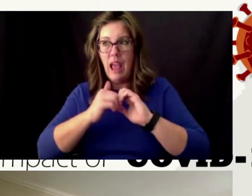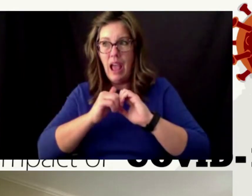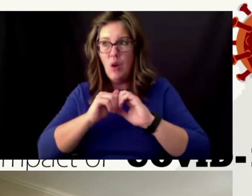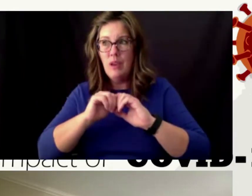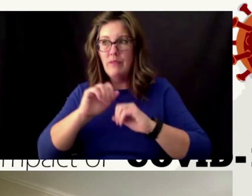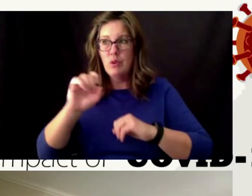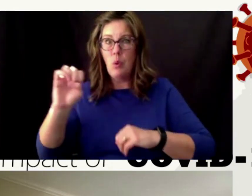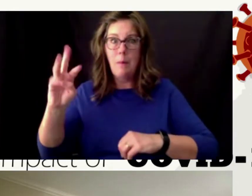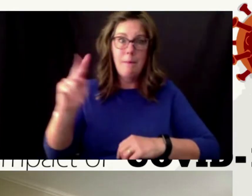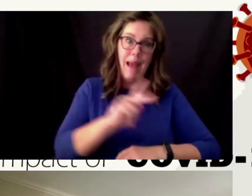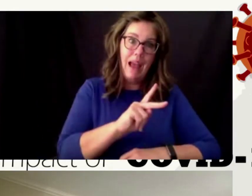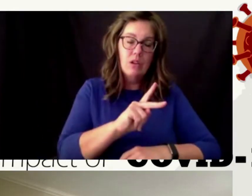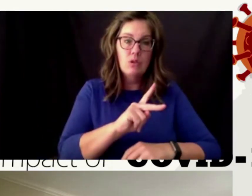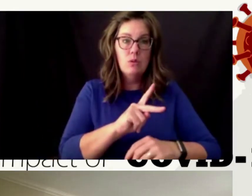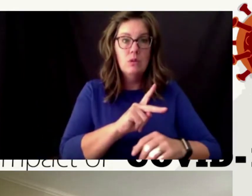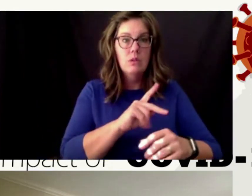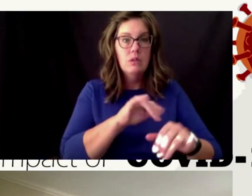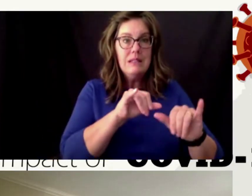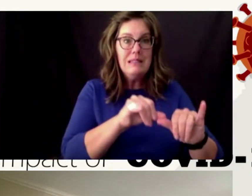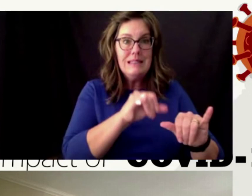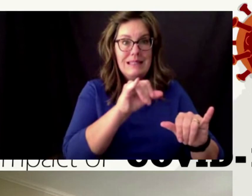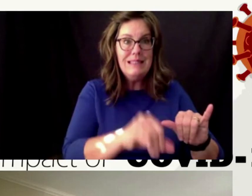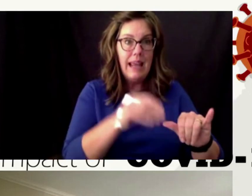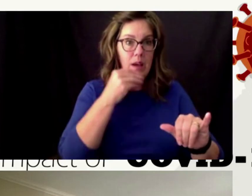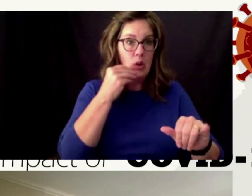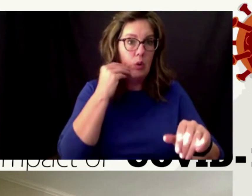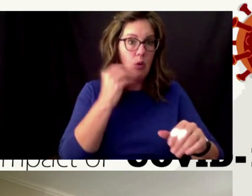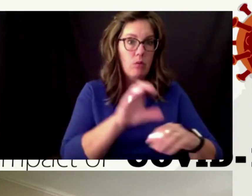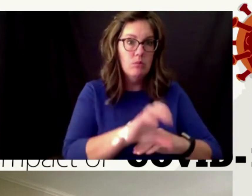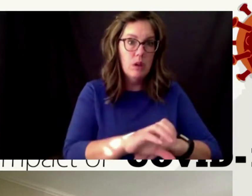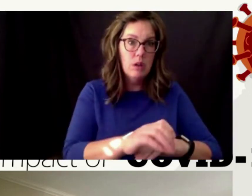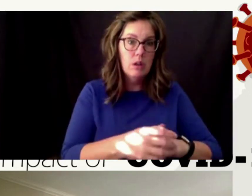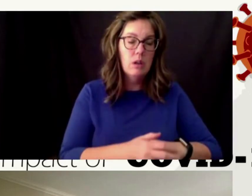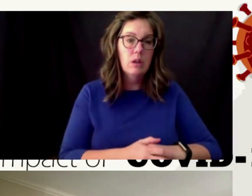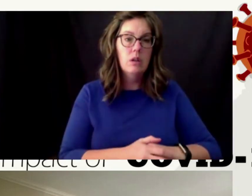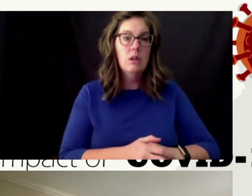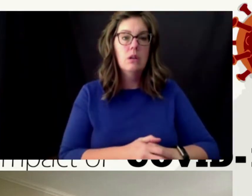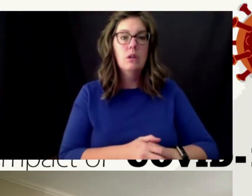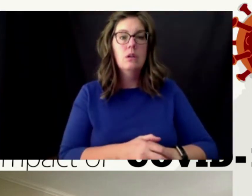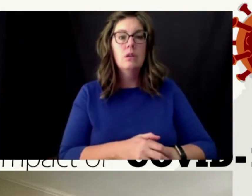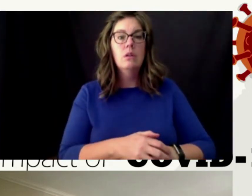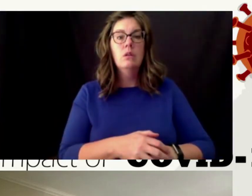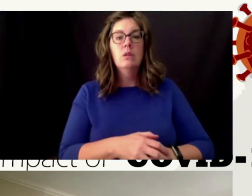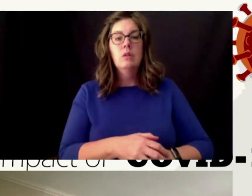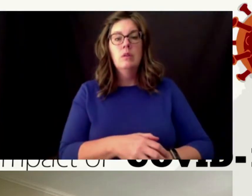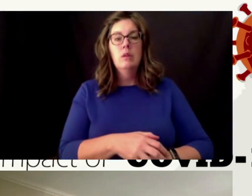now we have the ability to move in and out of spaces more fluidly and how that's helping people